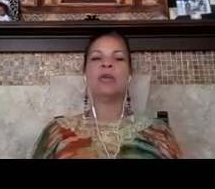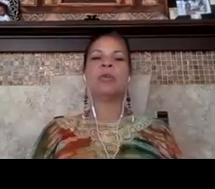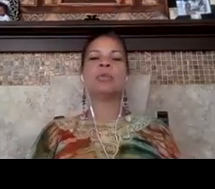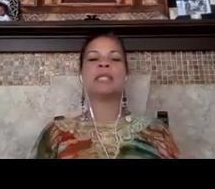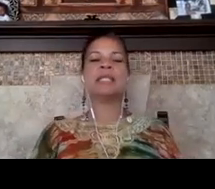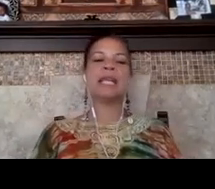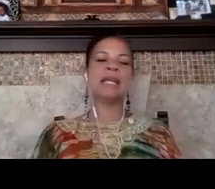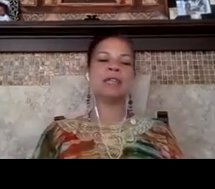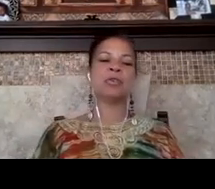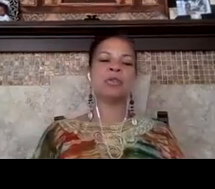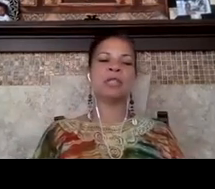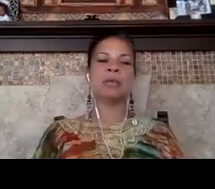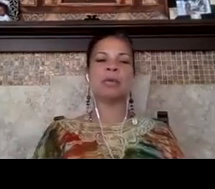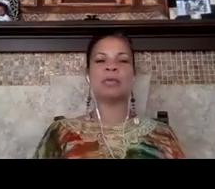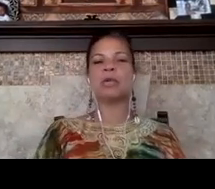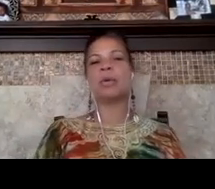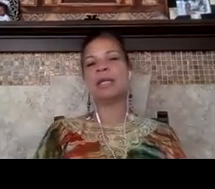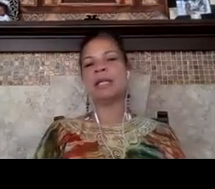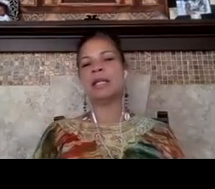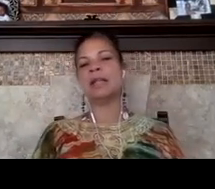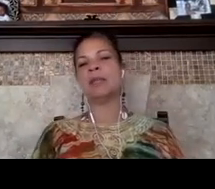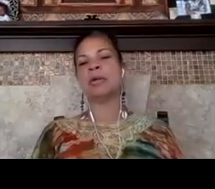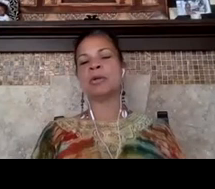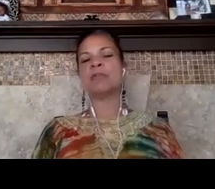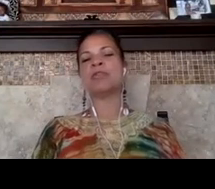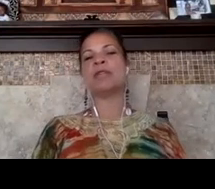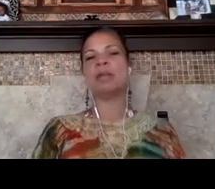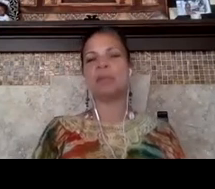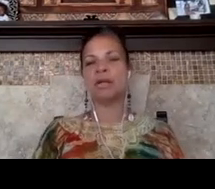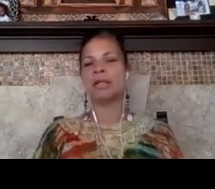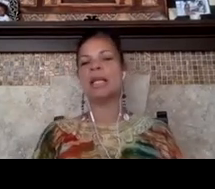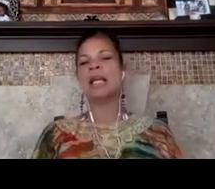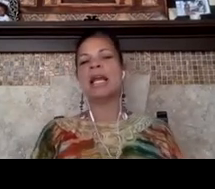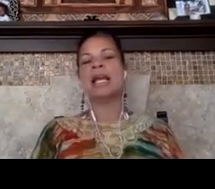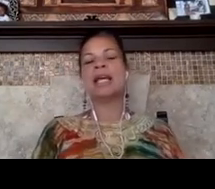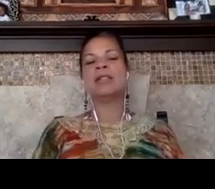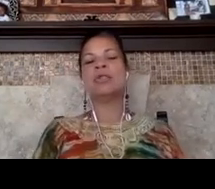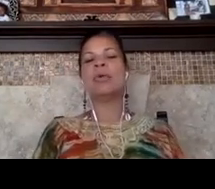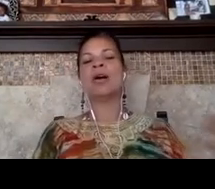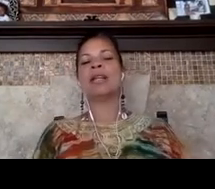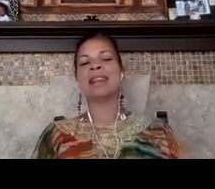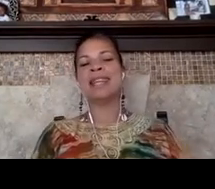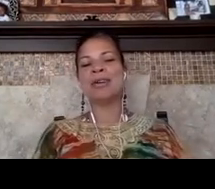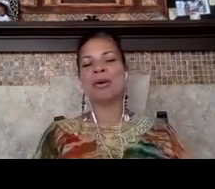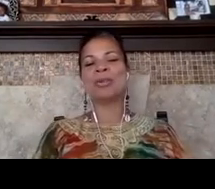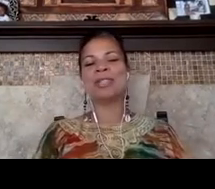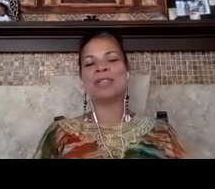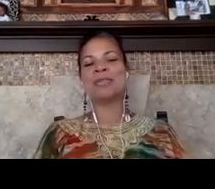which was the day that george zimmerman was acquitted in the murder of trayvon martin and you all i think are old enough to at